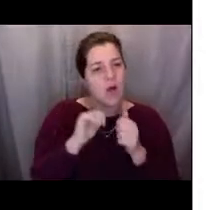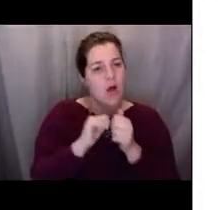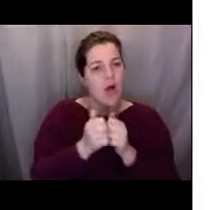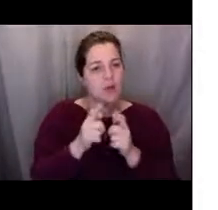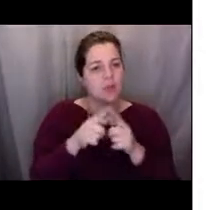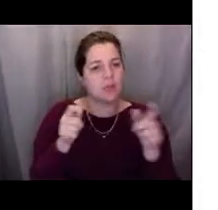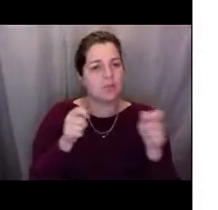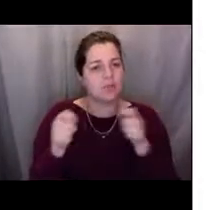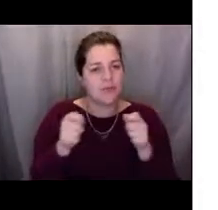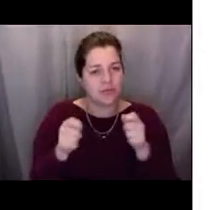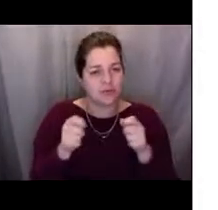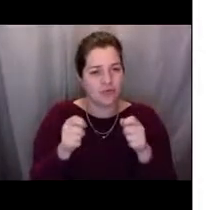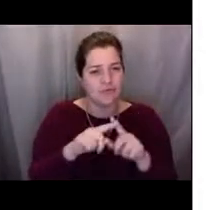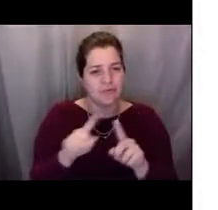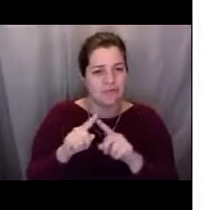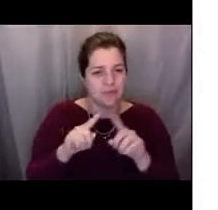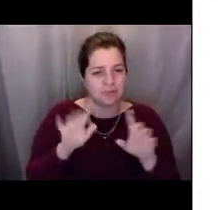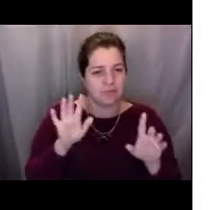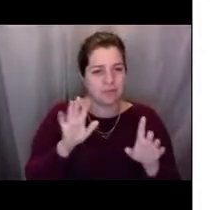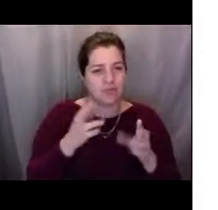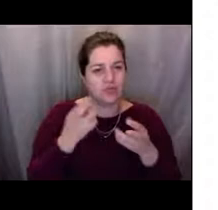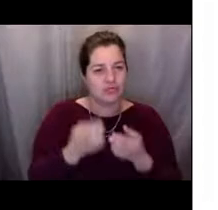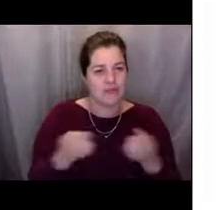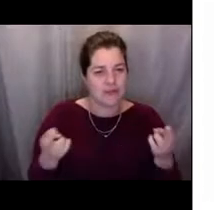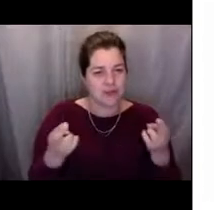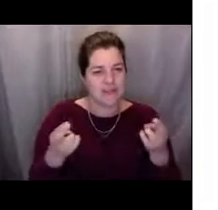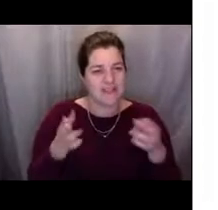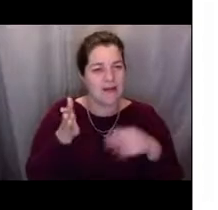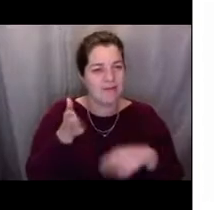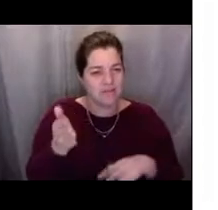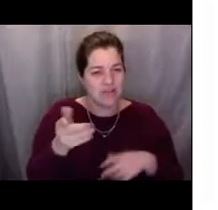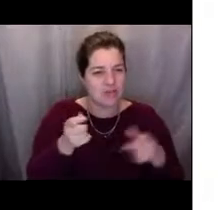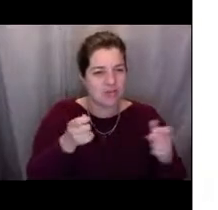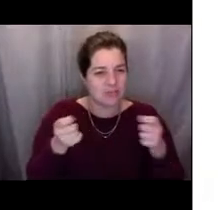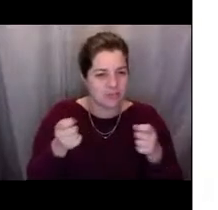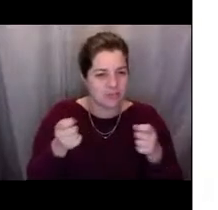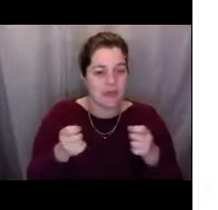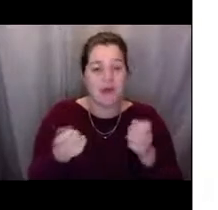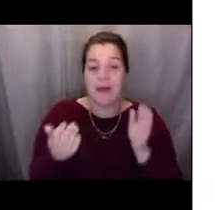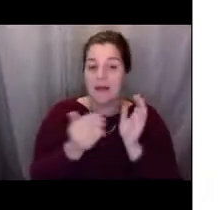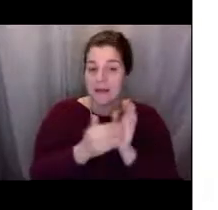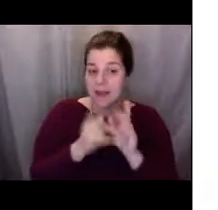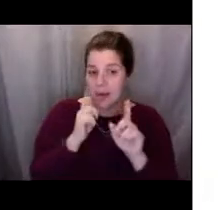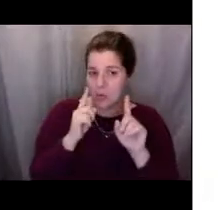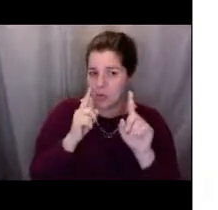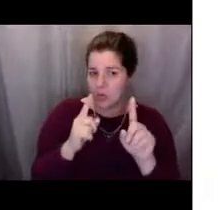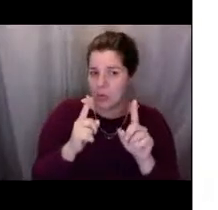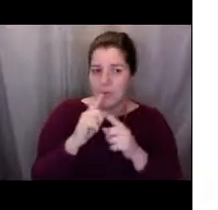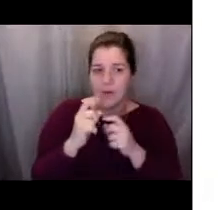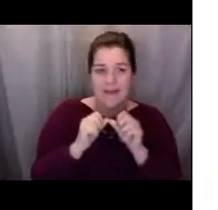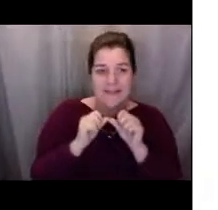and when we're talking about resource management, and particularly, a sustainable resource management,